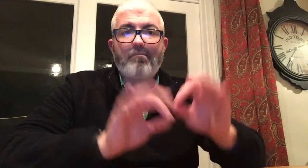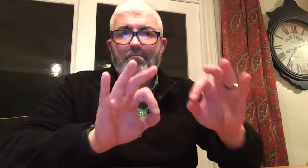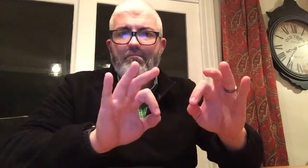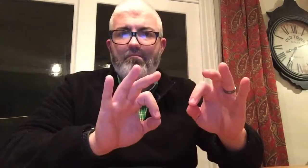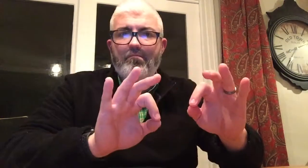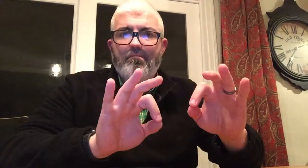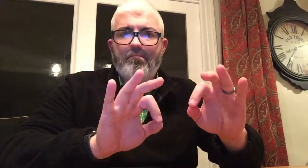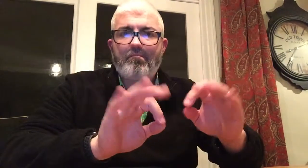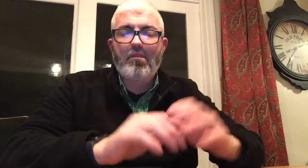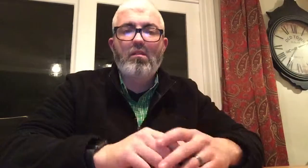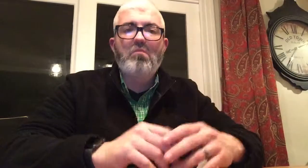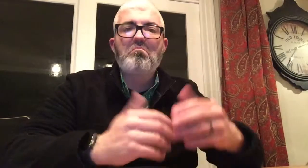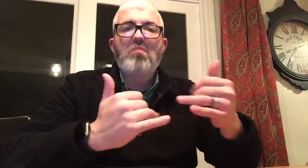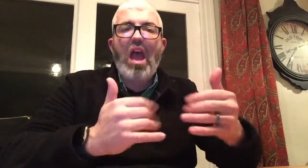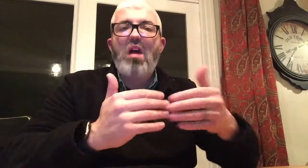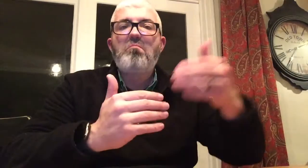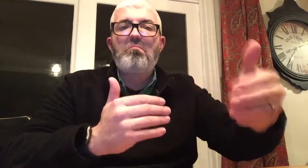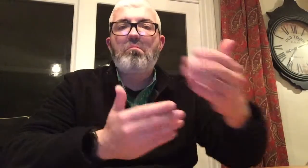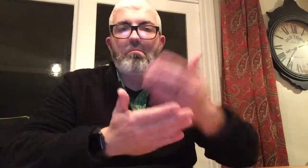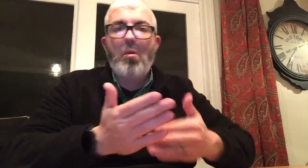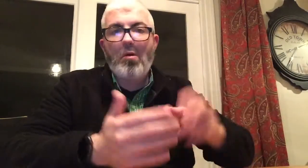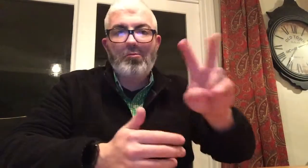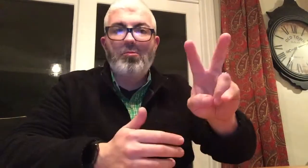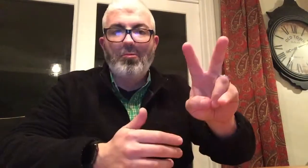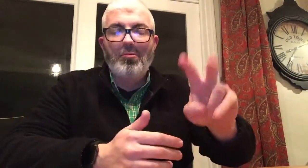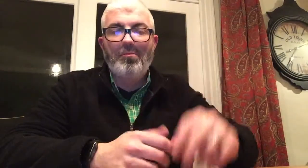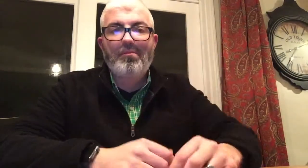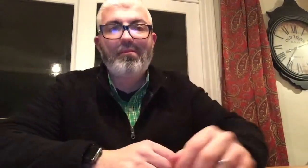(ALL GOOD) NOW - NEXT PART 2